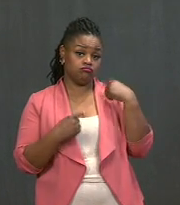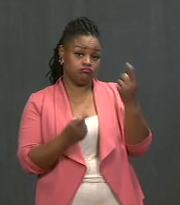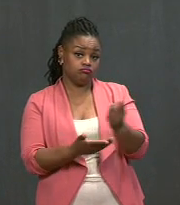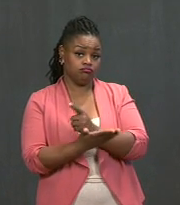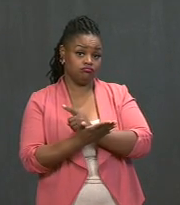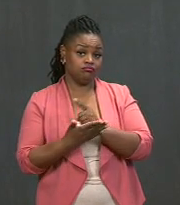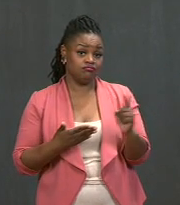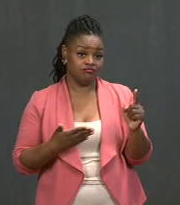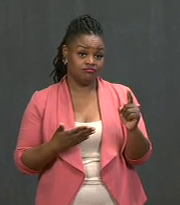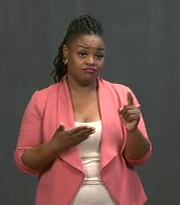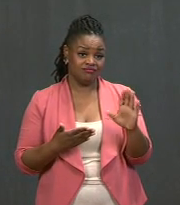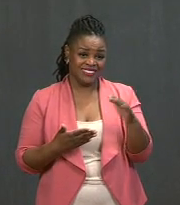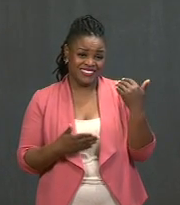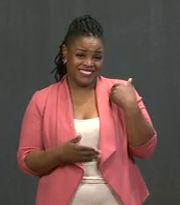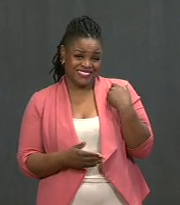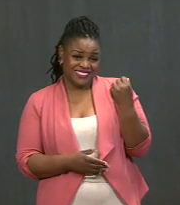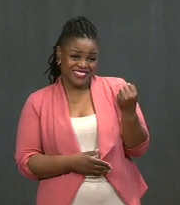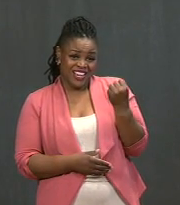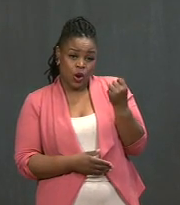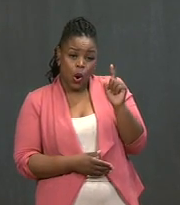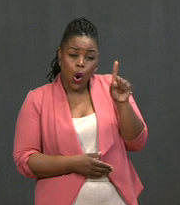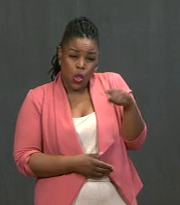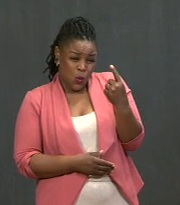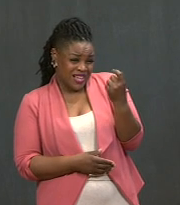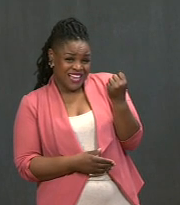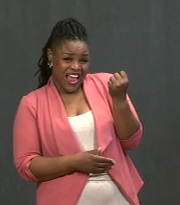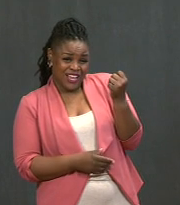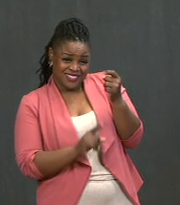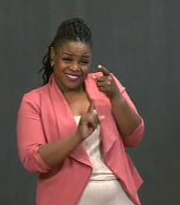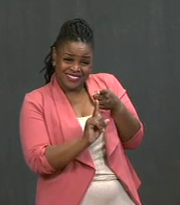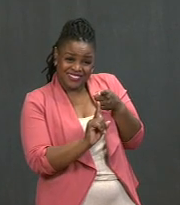we reported more than 4 million shots were administered.